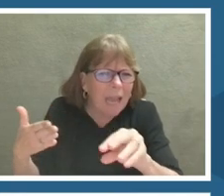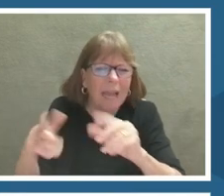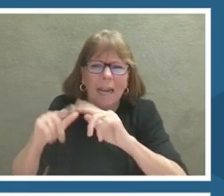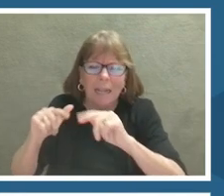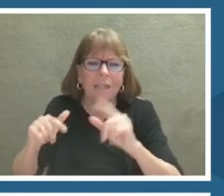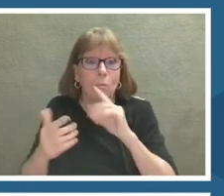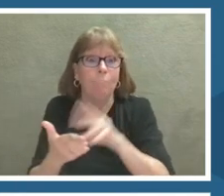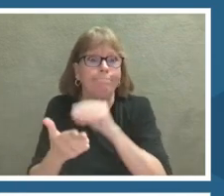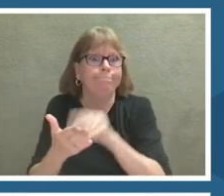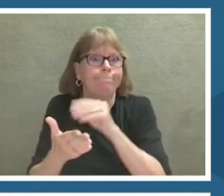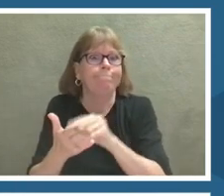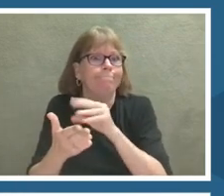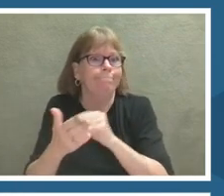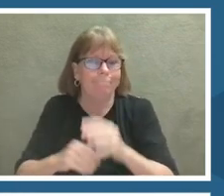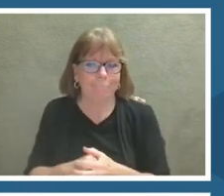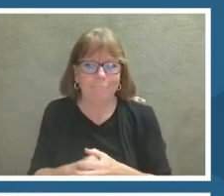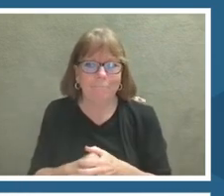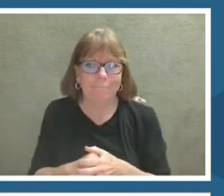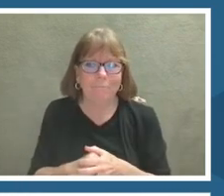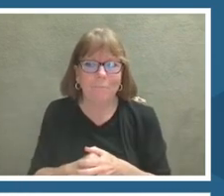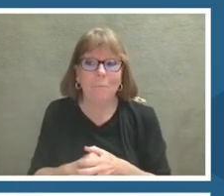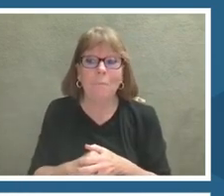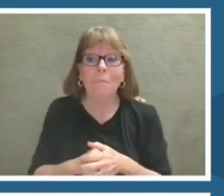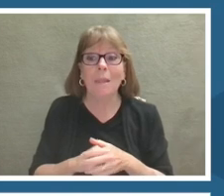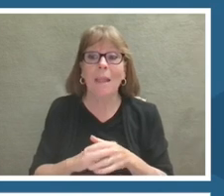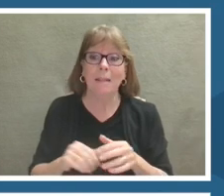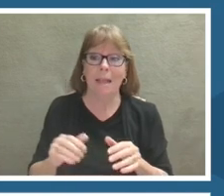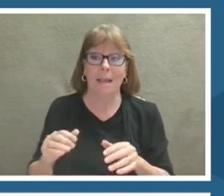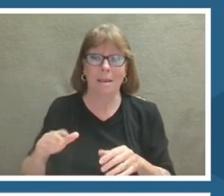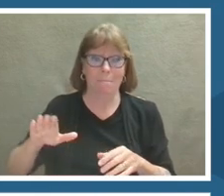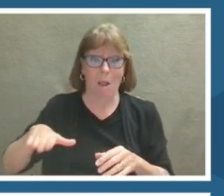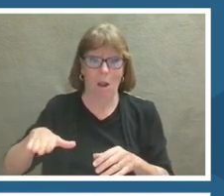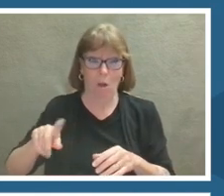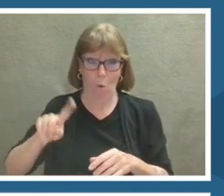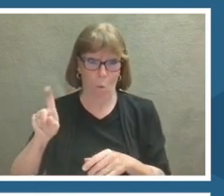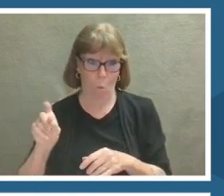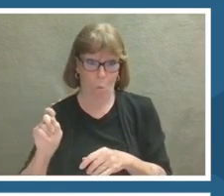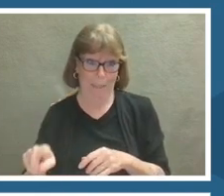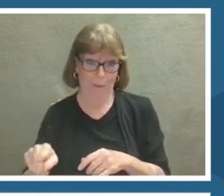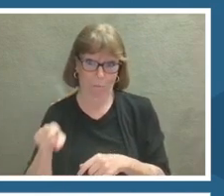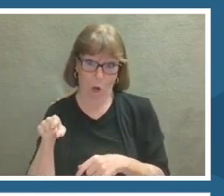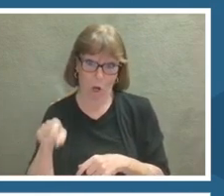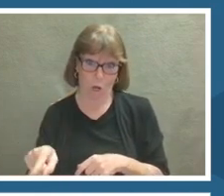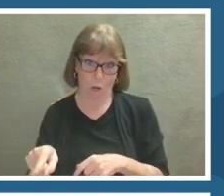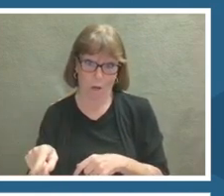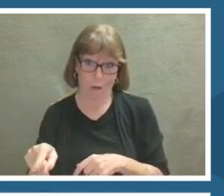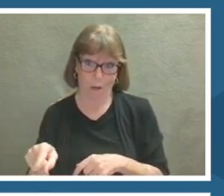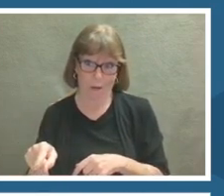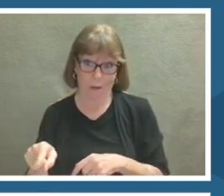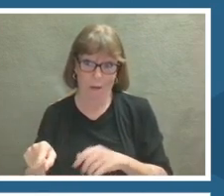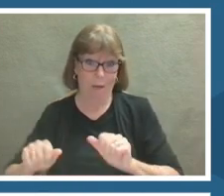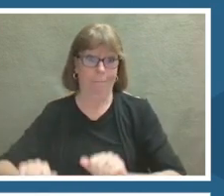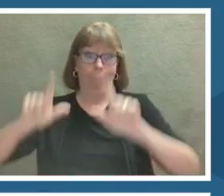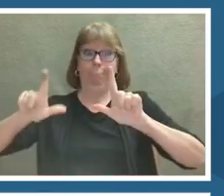At any time, you can press that bottom right for you? And you can get a reminder on how to play.